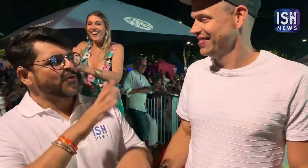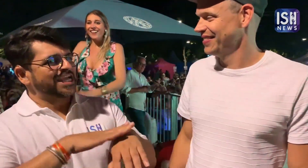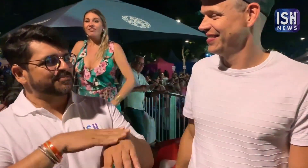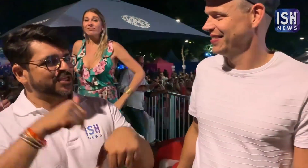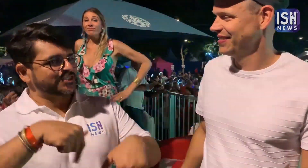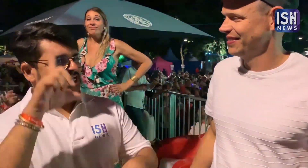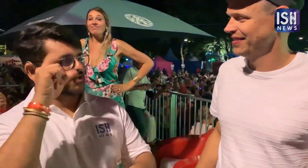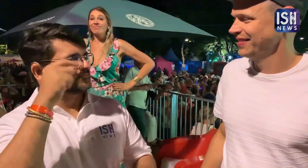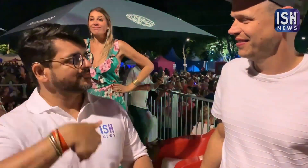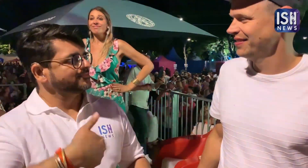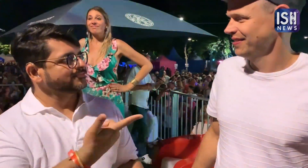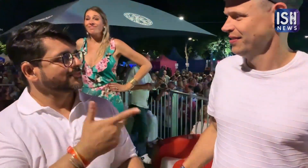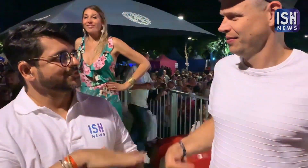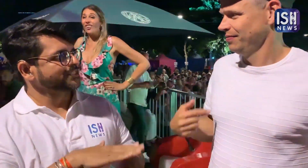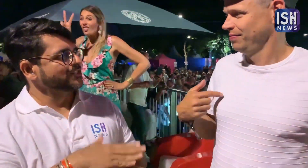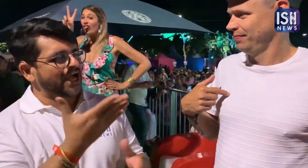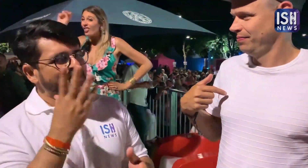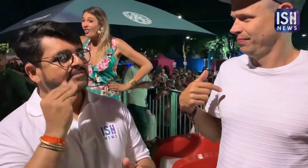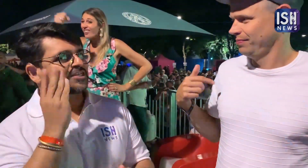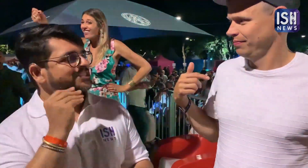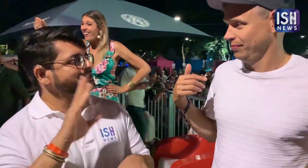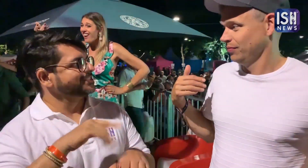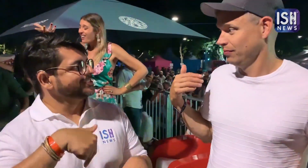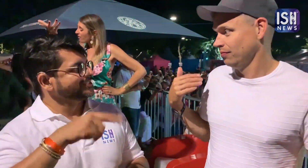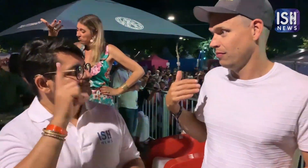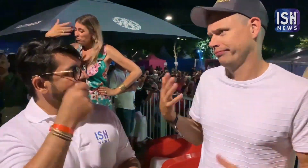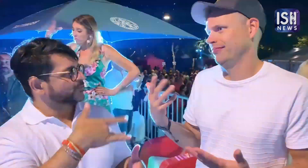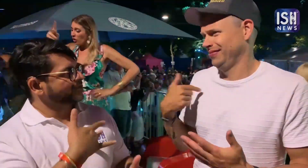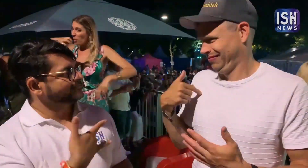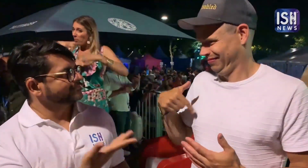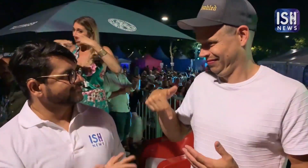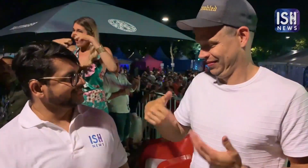How was your experience in Clin d'Oeil?